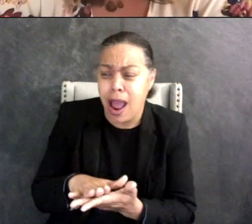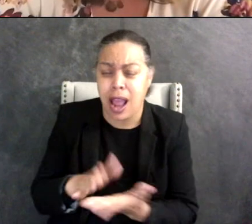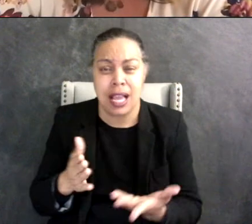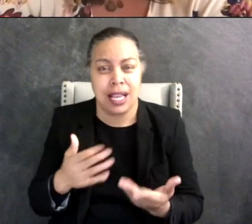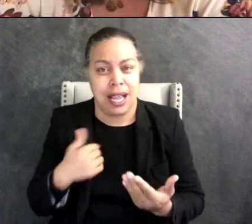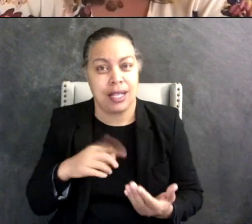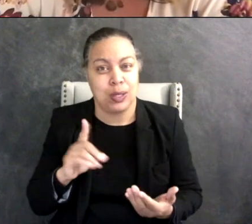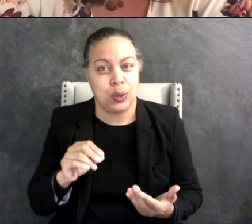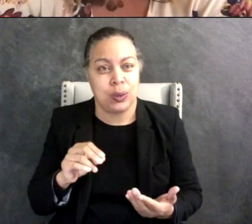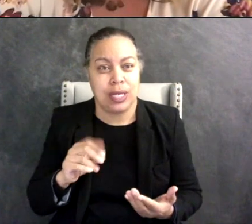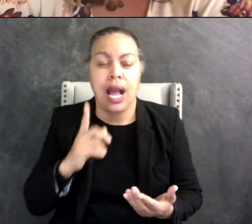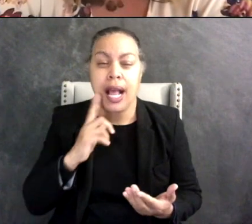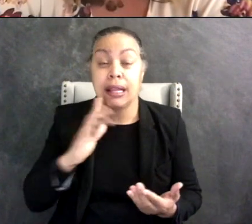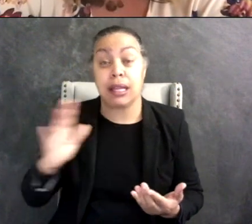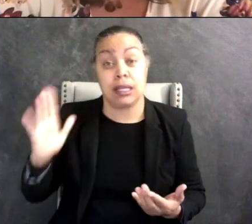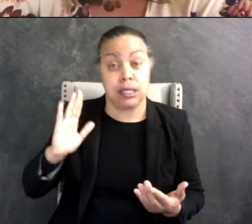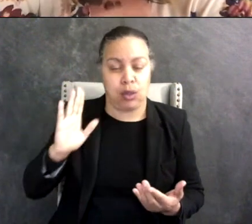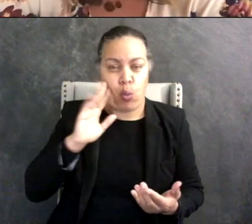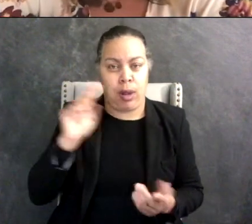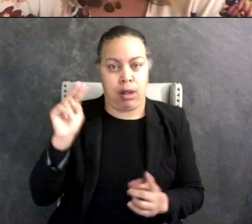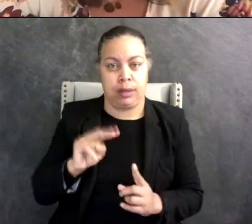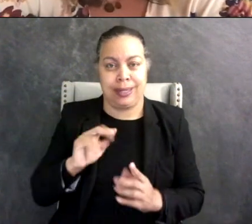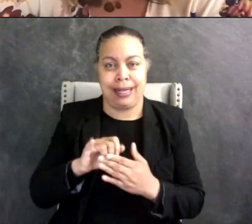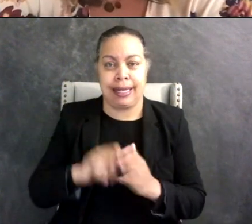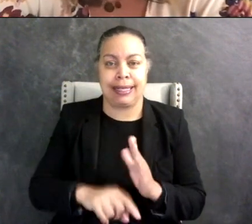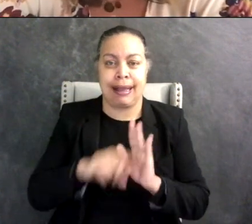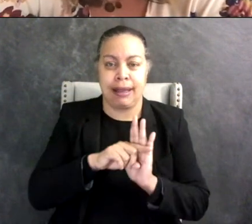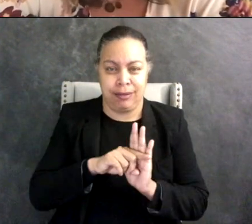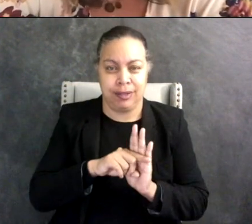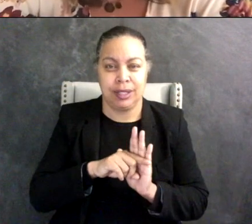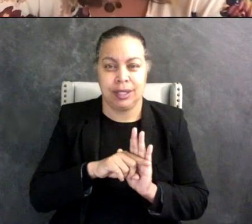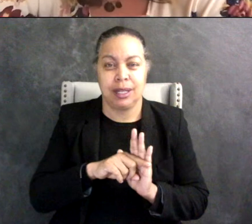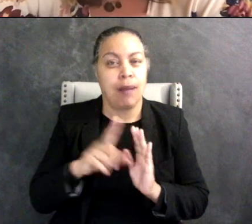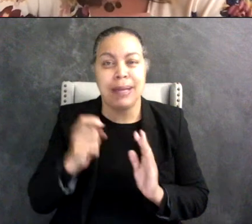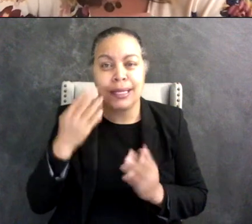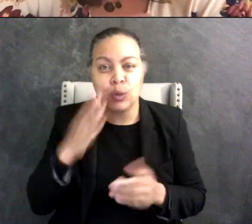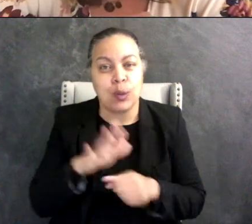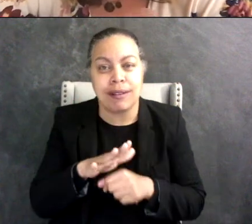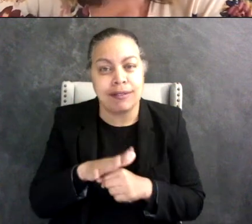have been more stigma involved in those early years before I knew enough you know that would